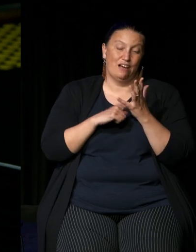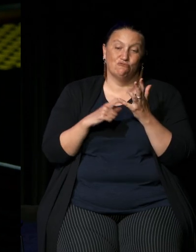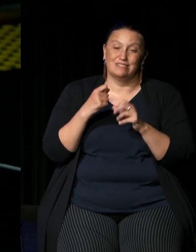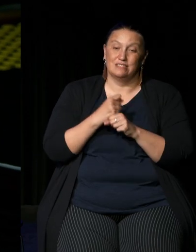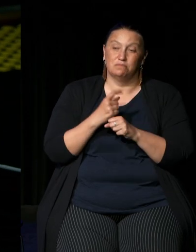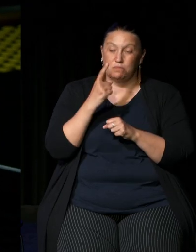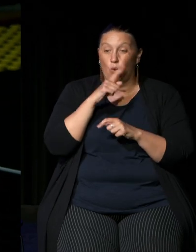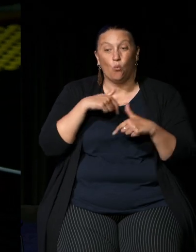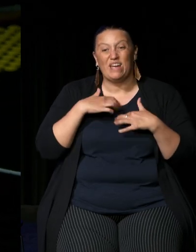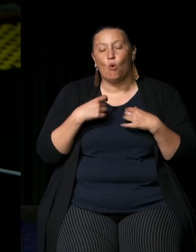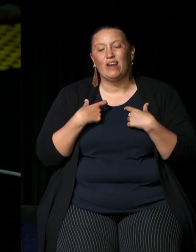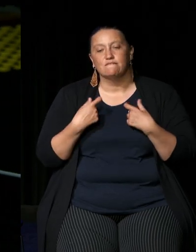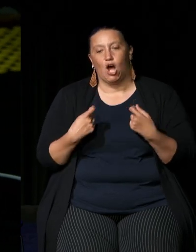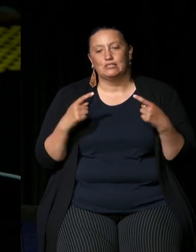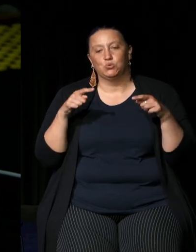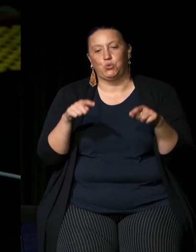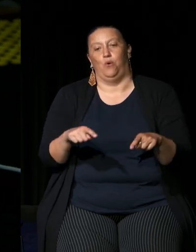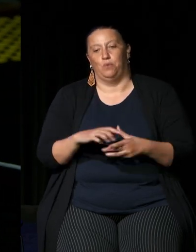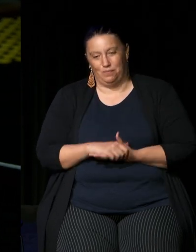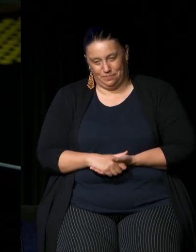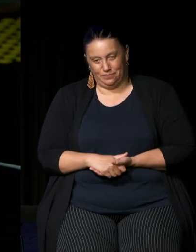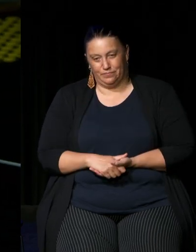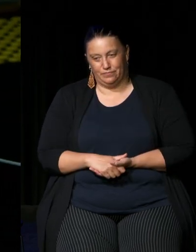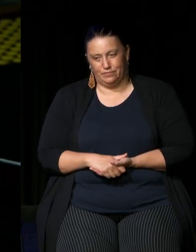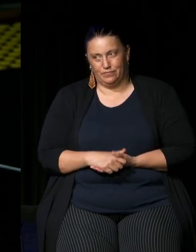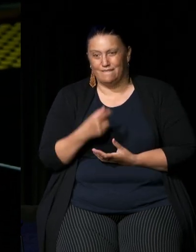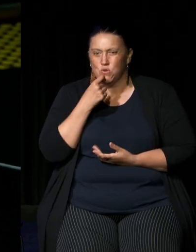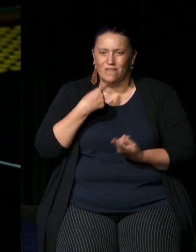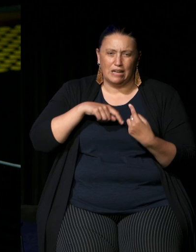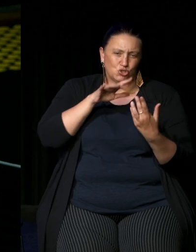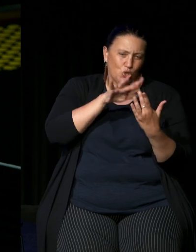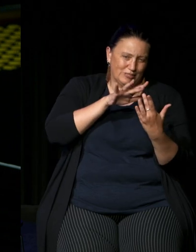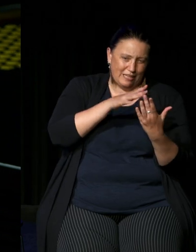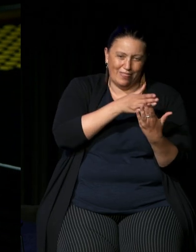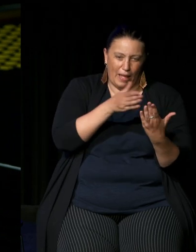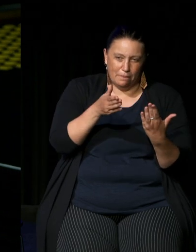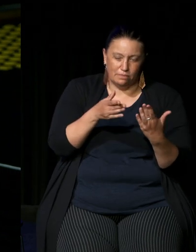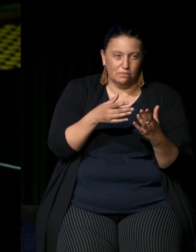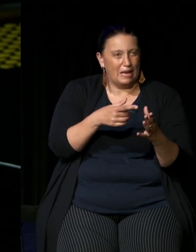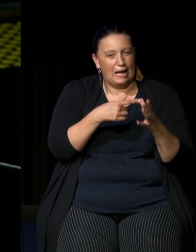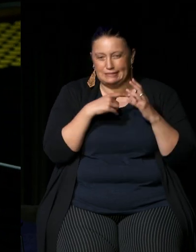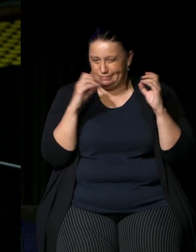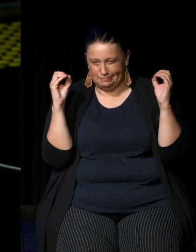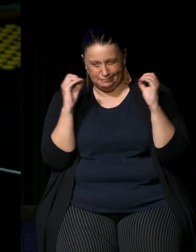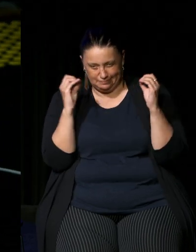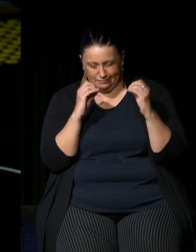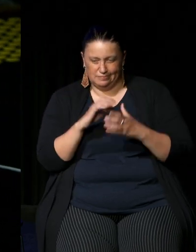weren't invited to that Uluru statement a few of us contacted them got no reply um